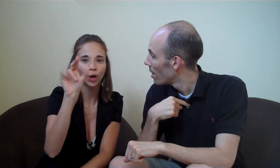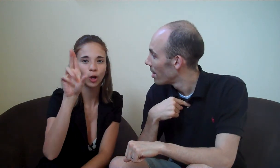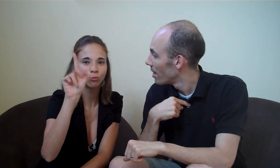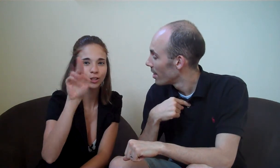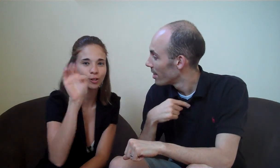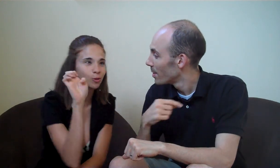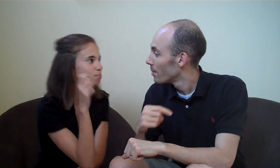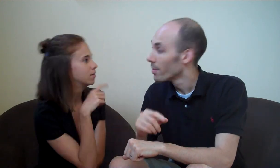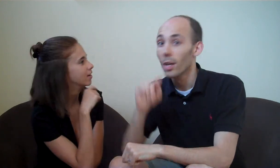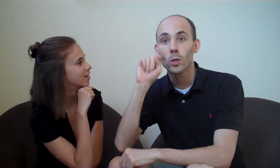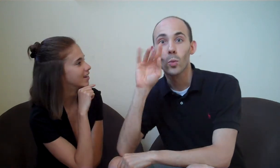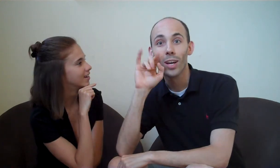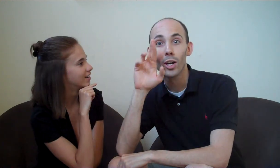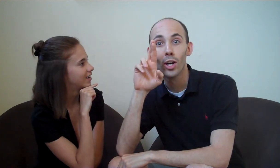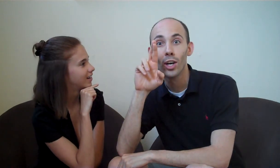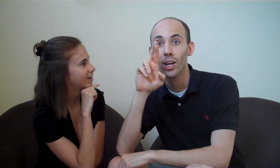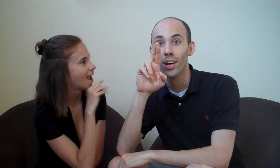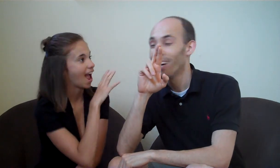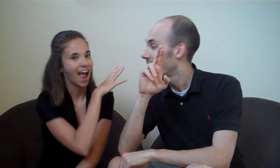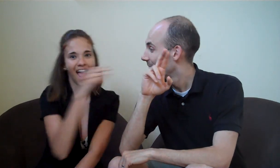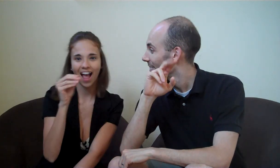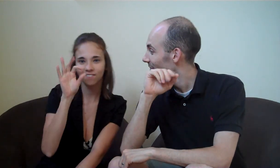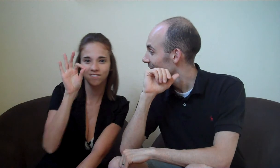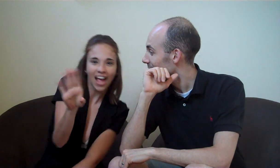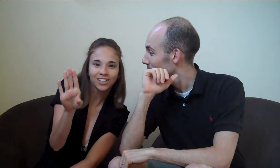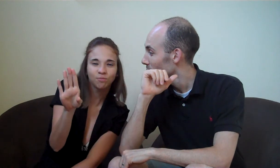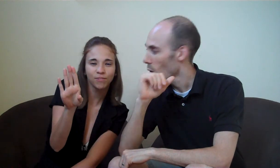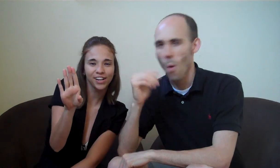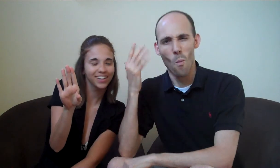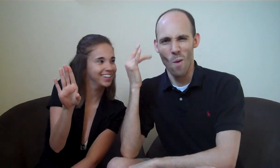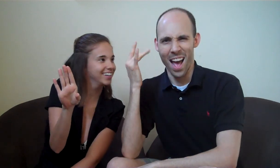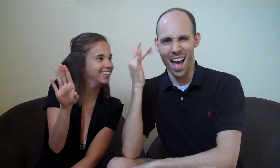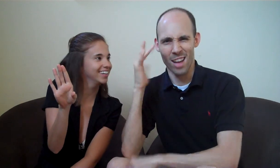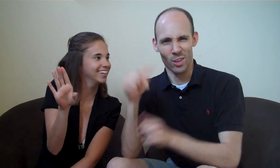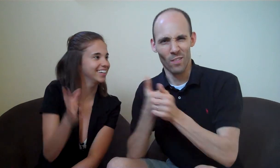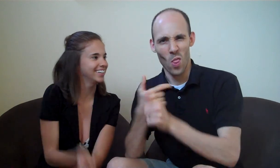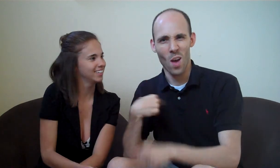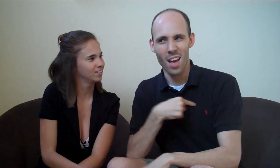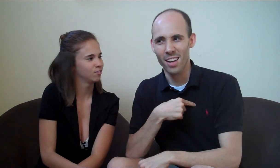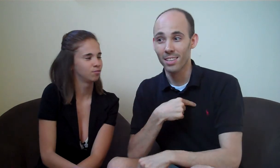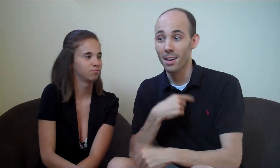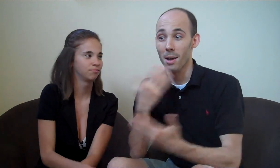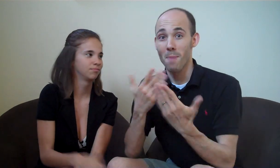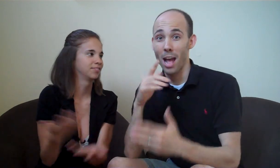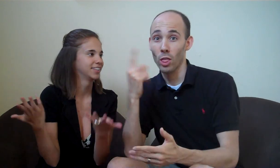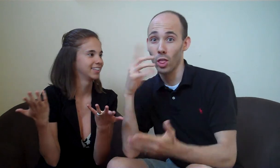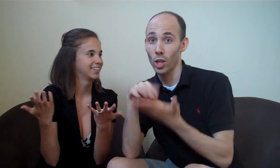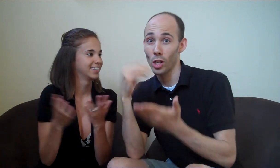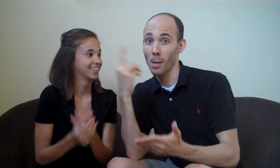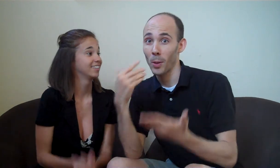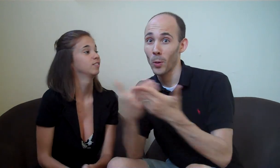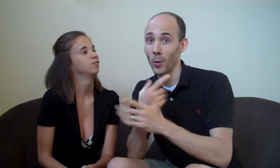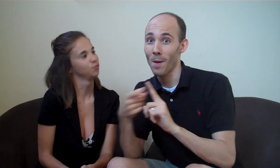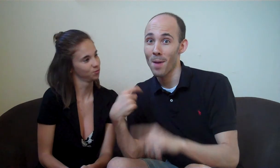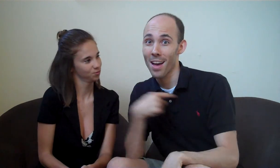YouTube Twitter And Facebook! You might learn something new from